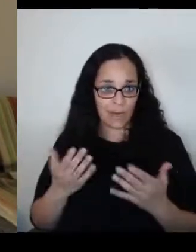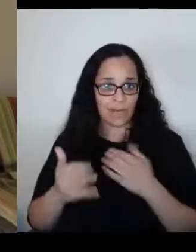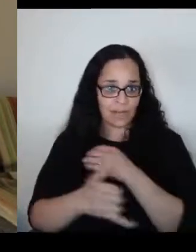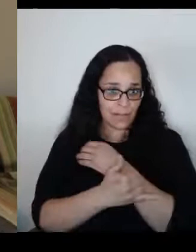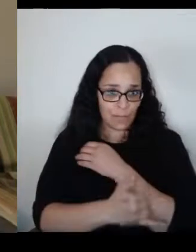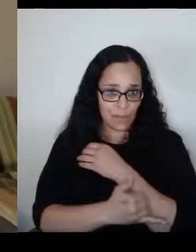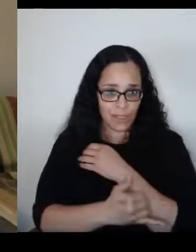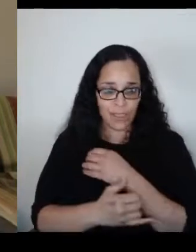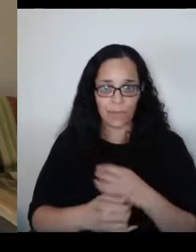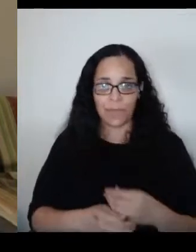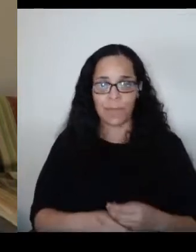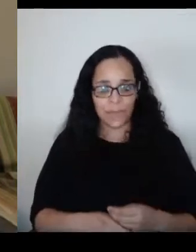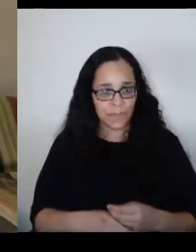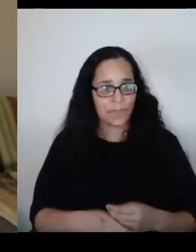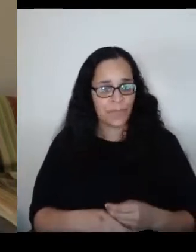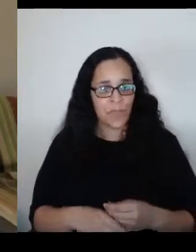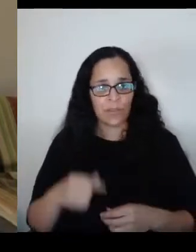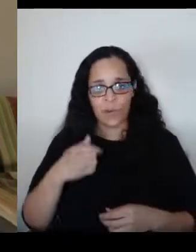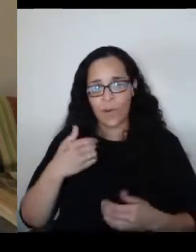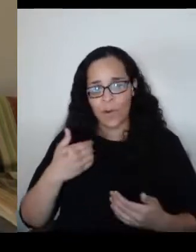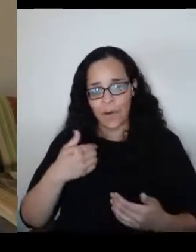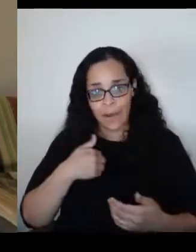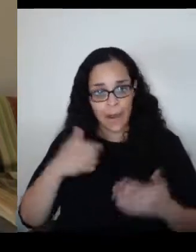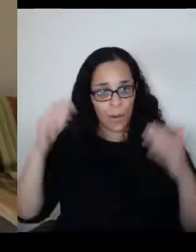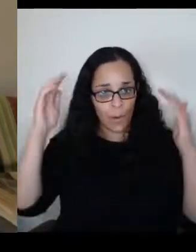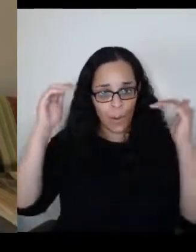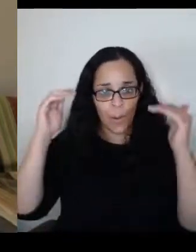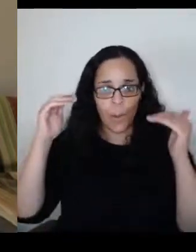And I just hope that that will happen.